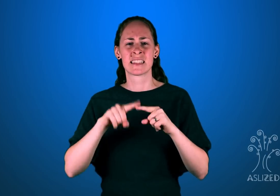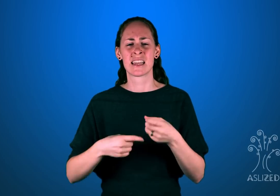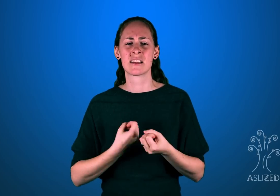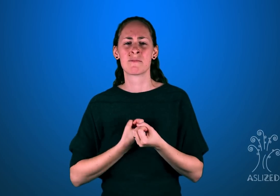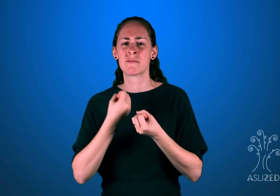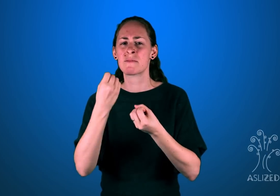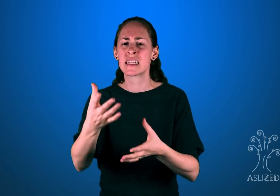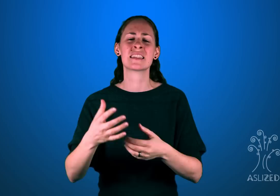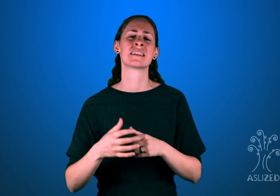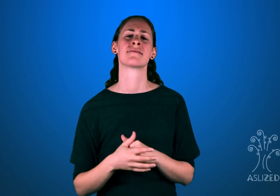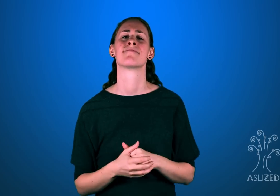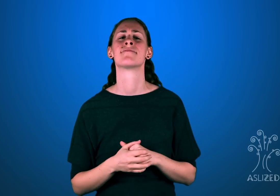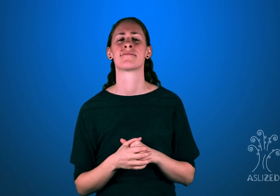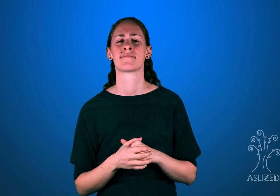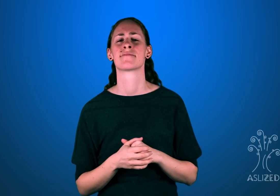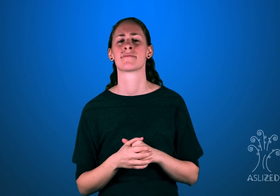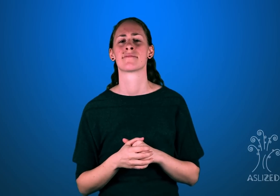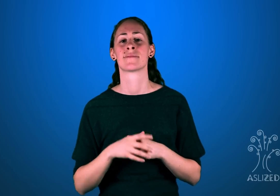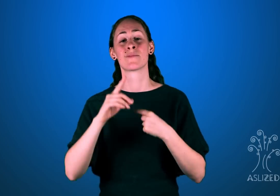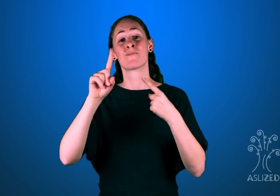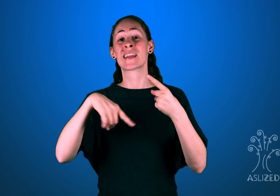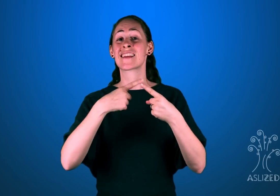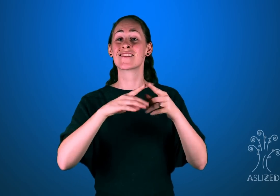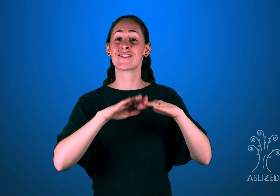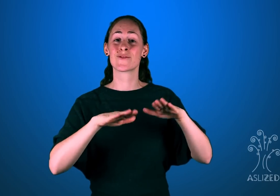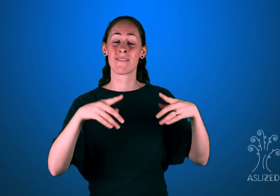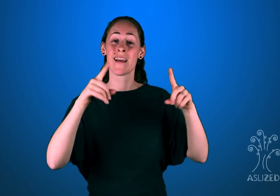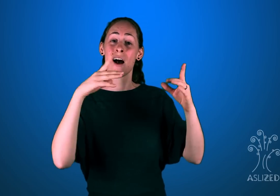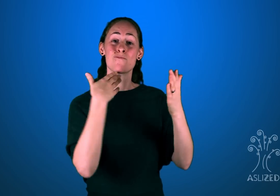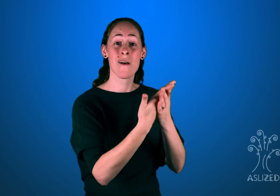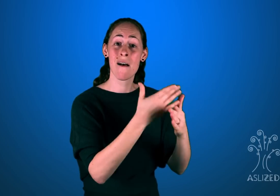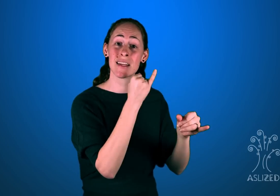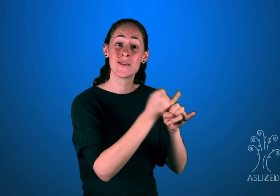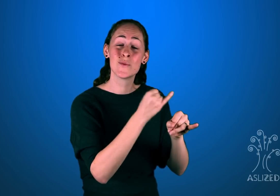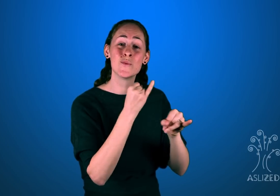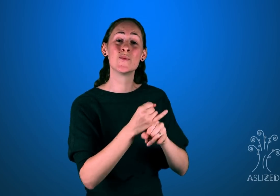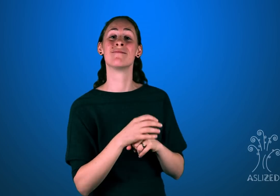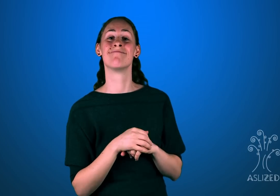They can't express themselves. When these types of Deaf children finally enter a Deaf school,